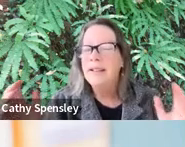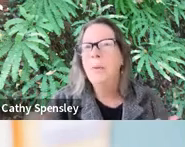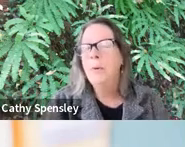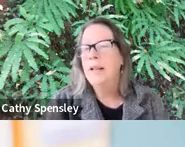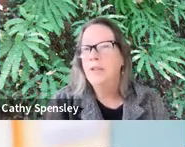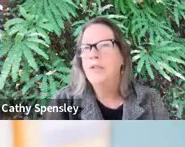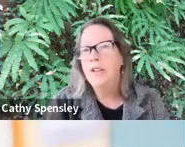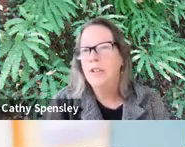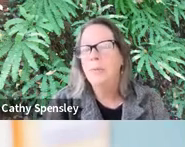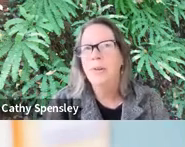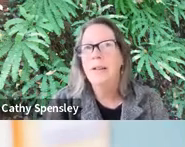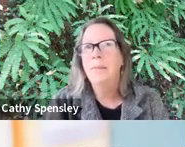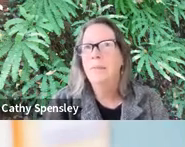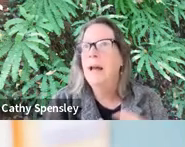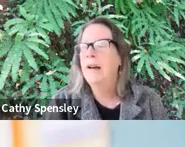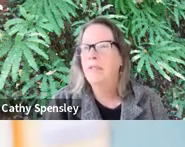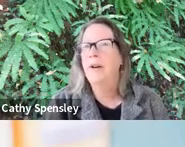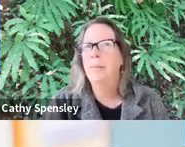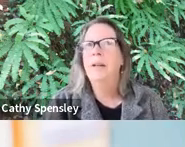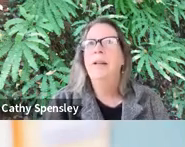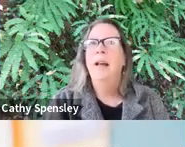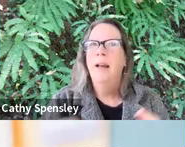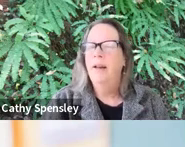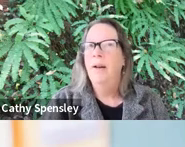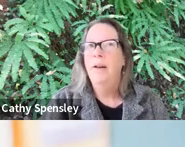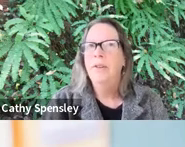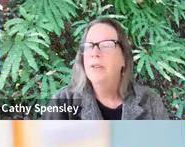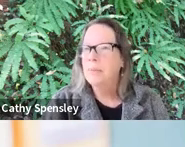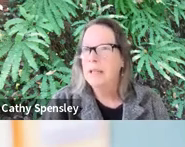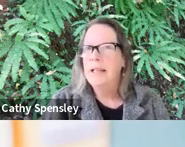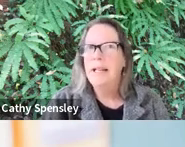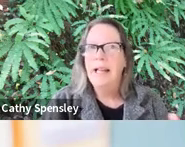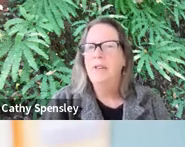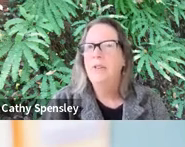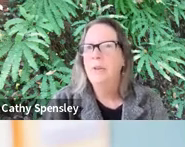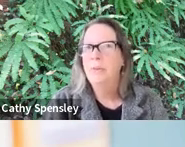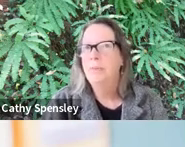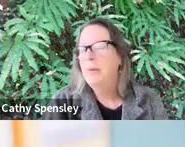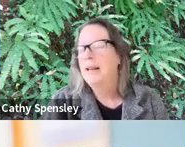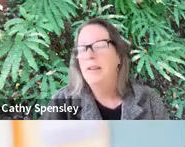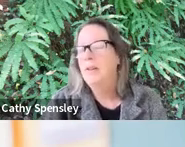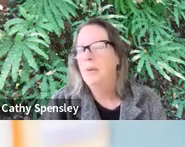is the number one intervention to bring them back from their disability and into back into